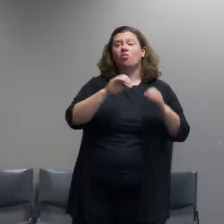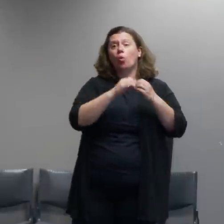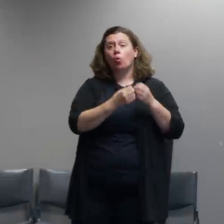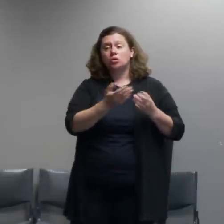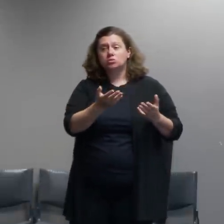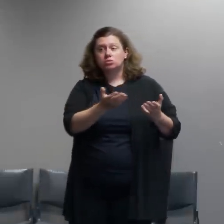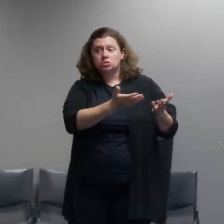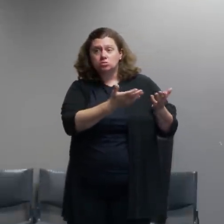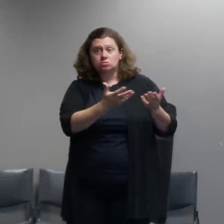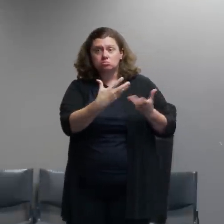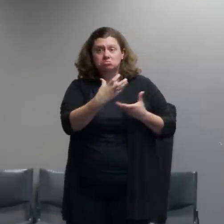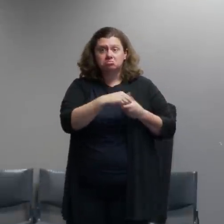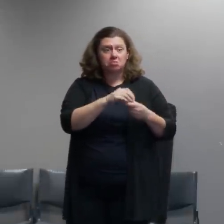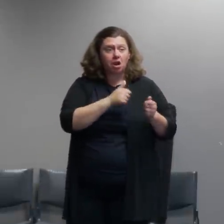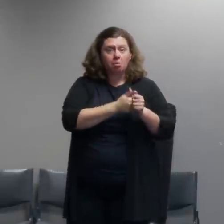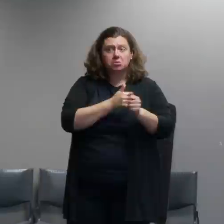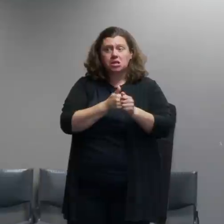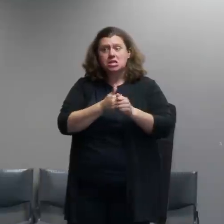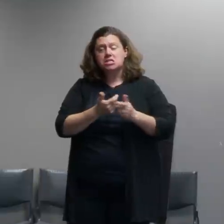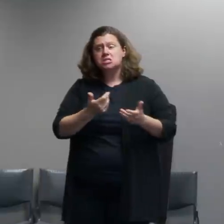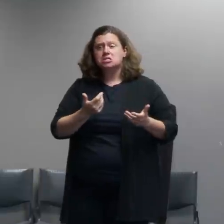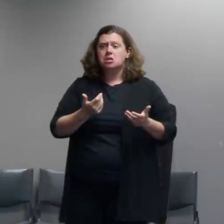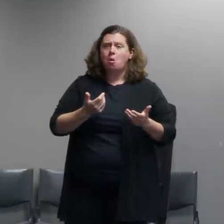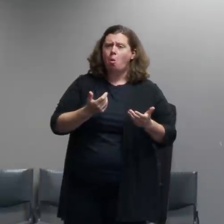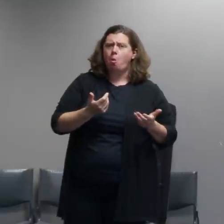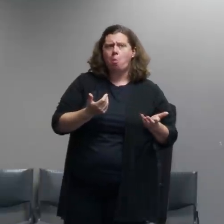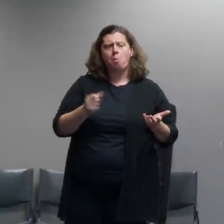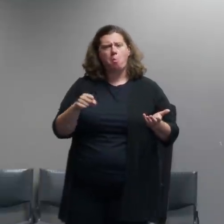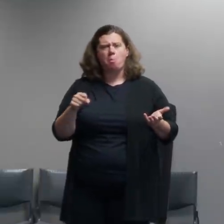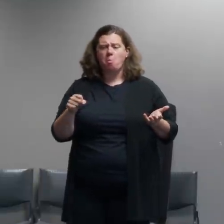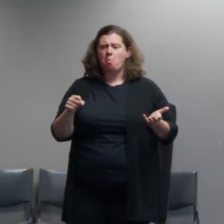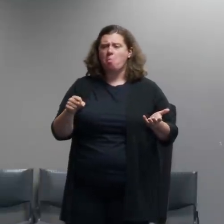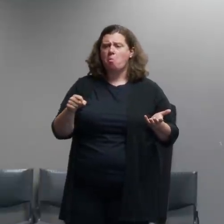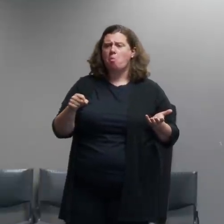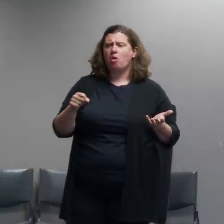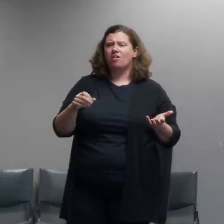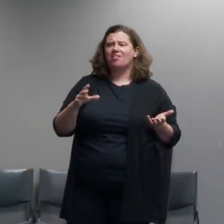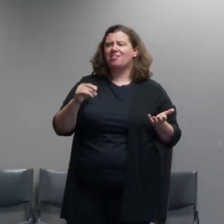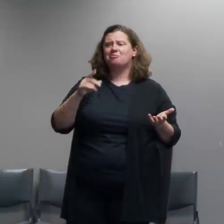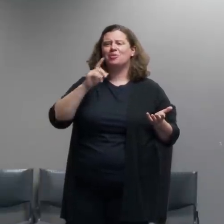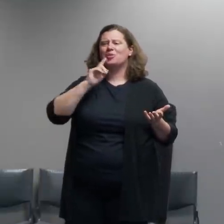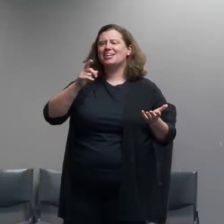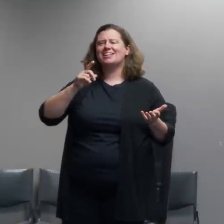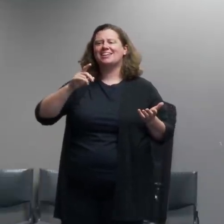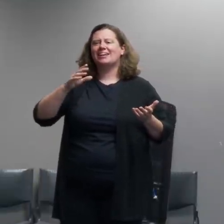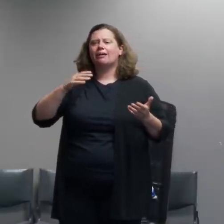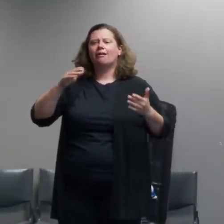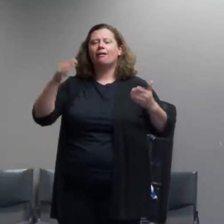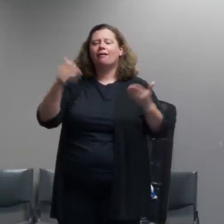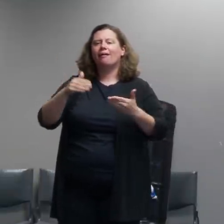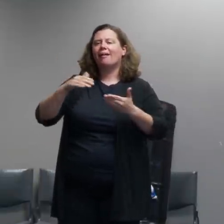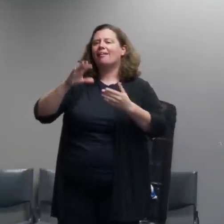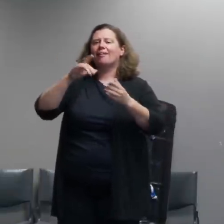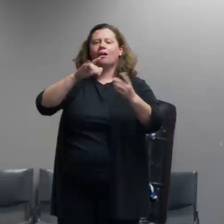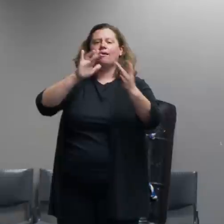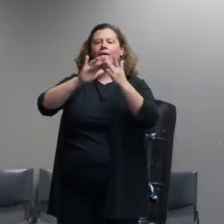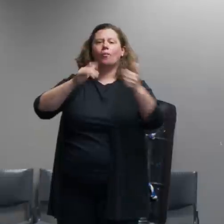probably because i just made sure that they were connected with our incident commander and just to avoid issues that can come up when two